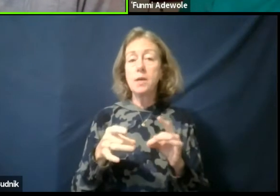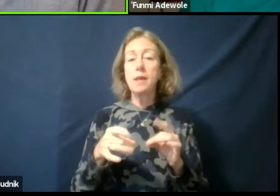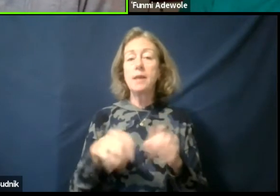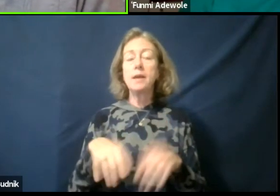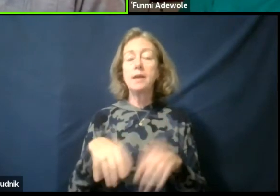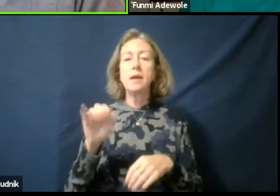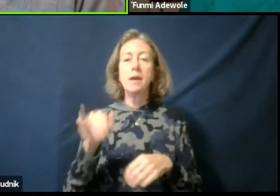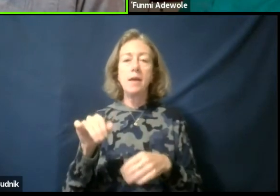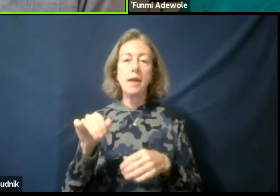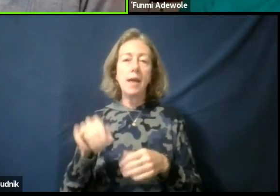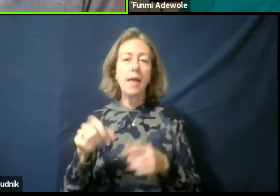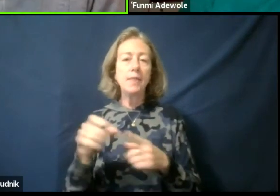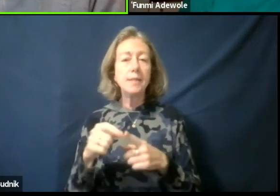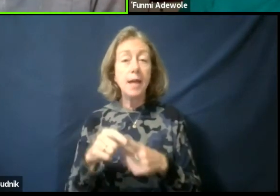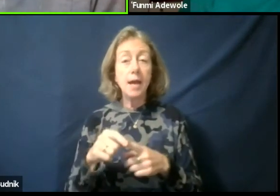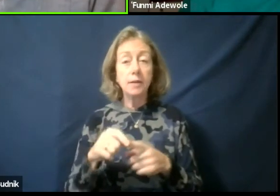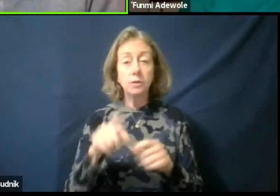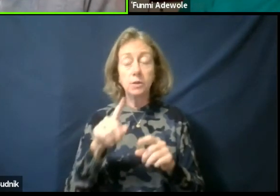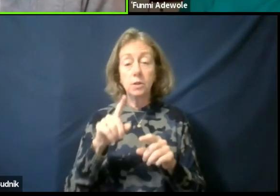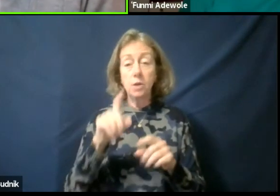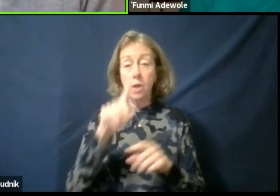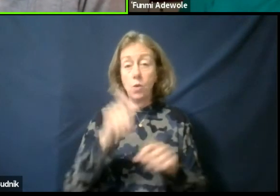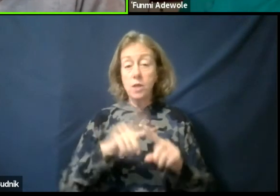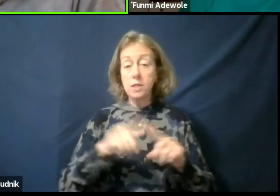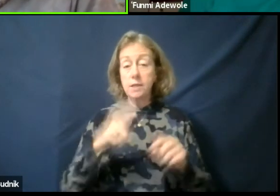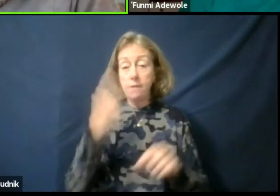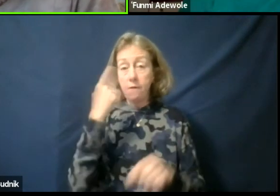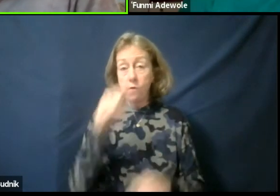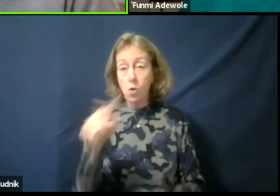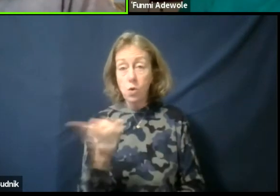are the questions different for you both? So that's first question.